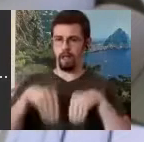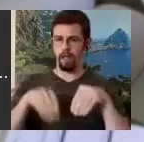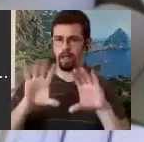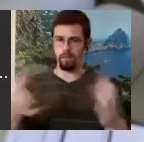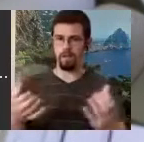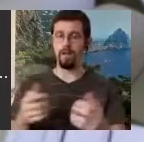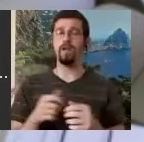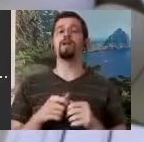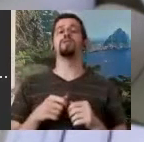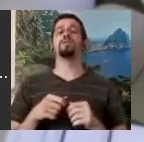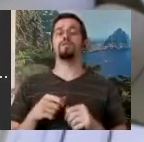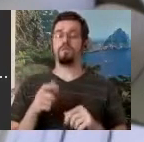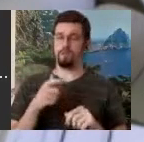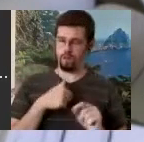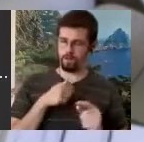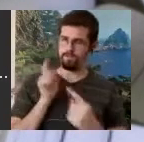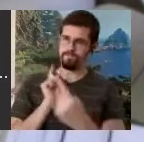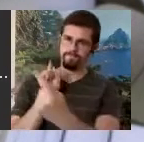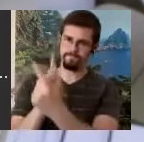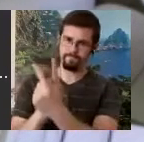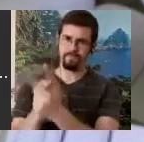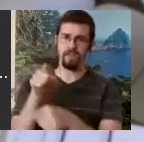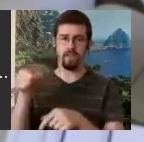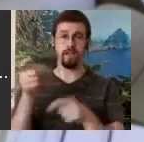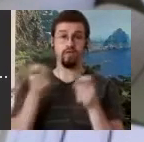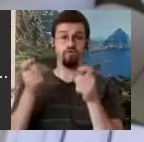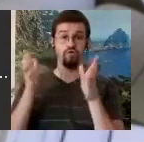of the Royal Danish Ballet, and we arranged that I would teach every